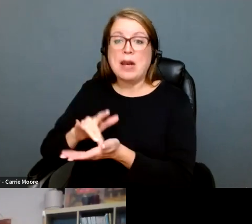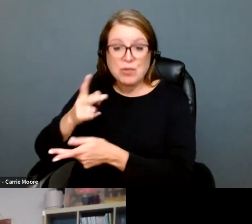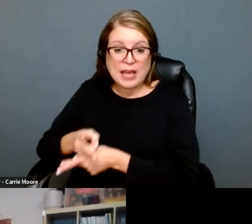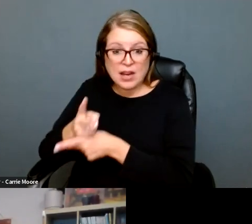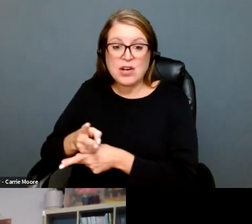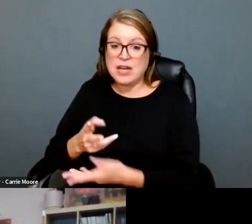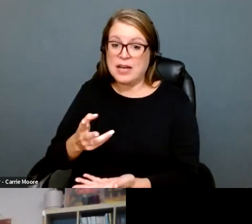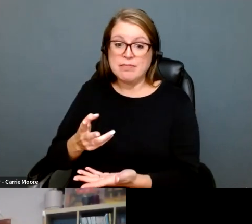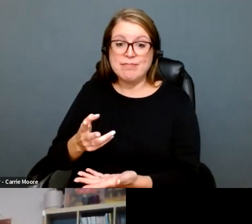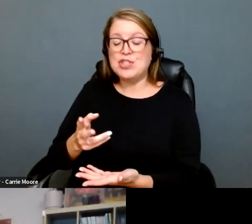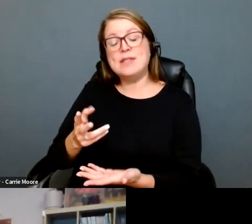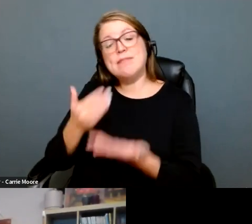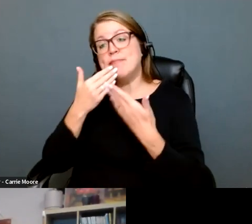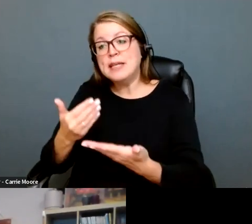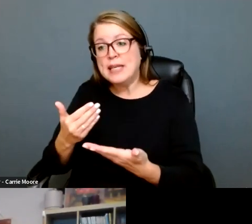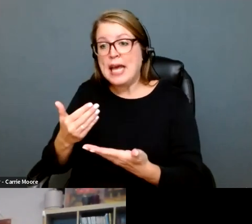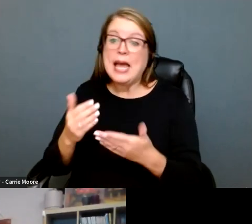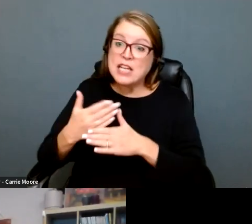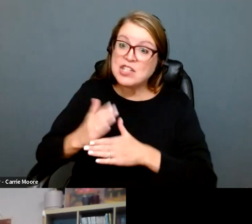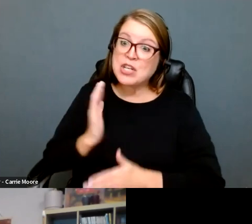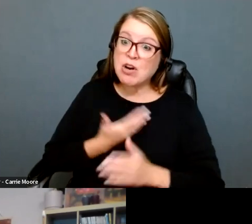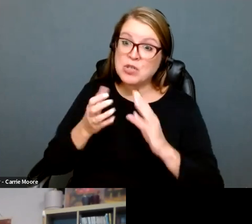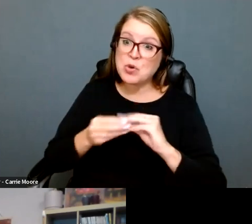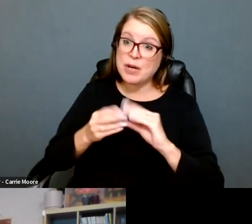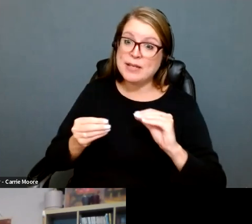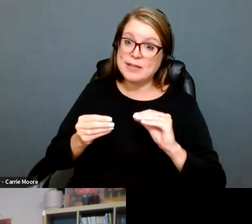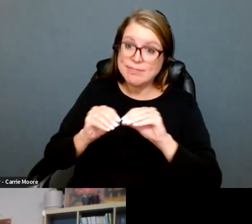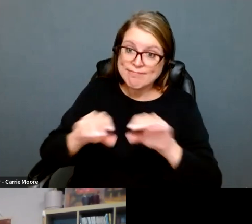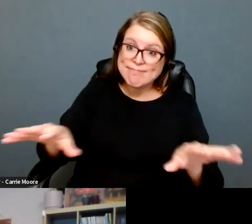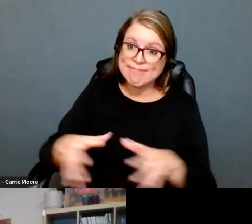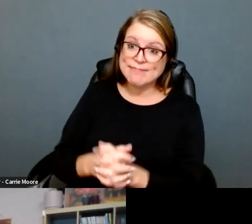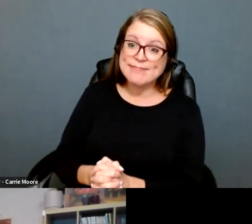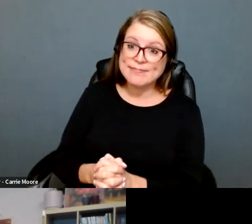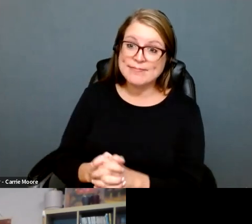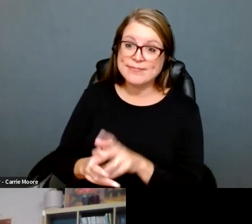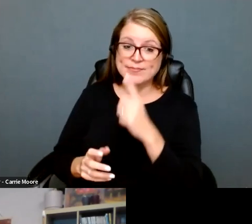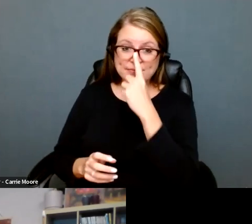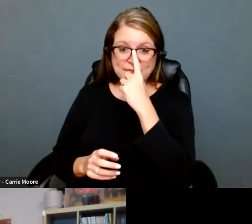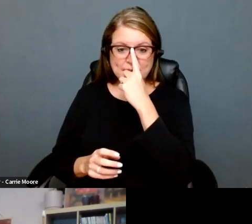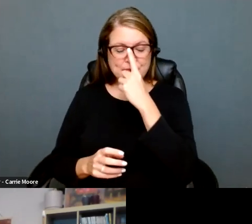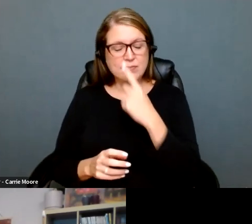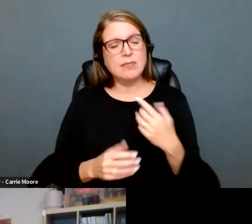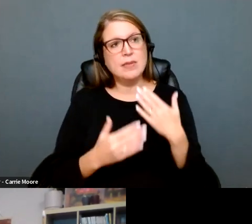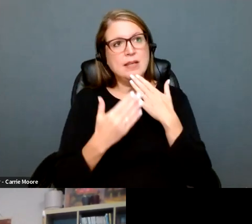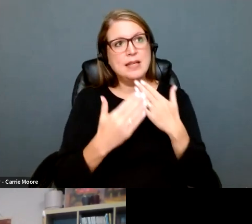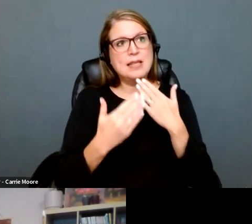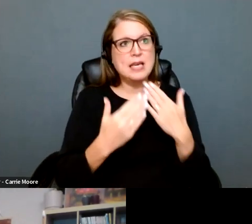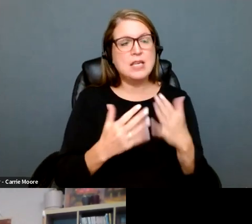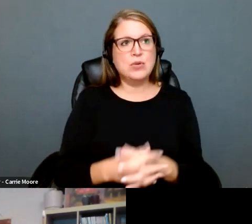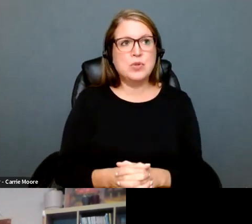and invite us to share our stories. Thank you. >> SANDY: Thank you so much.